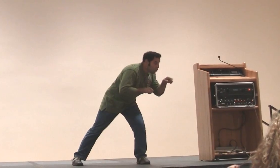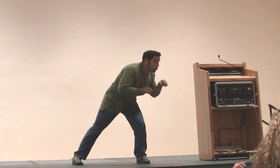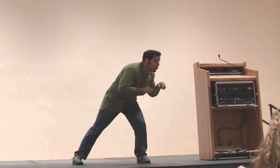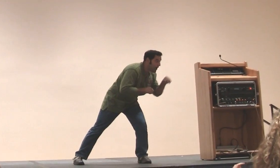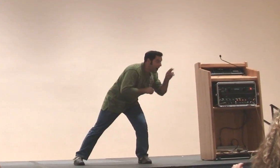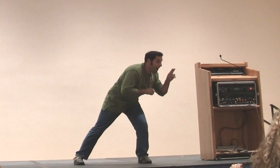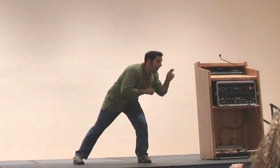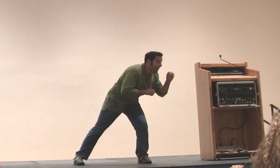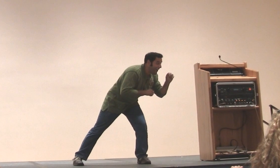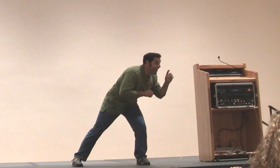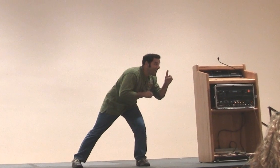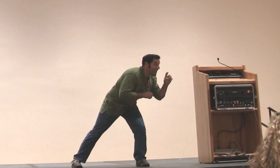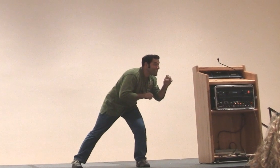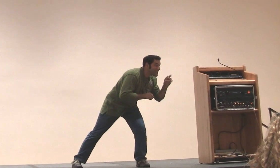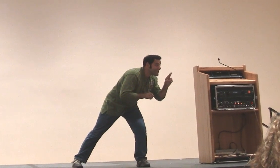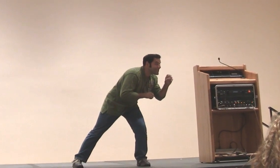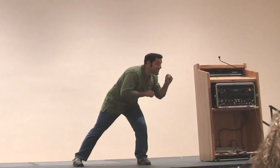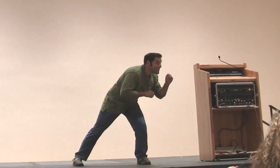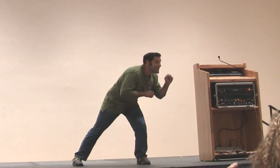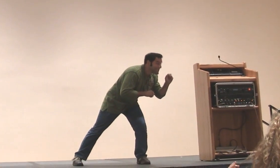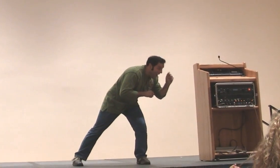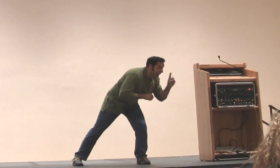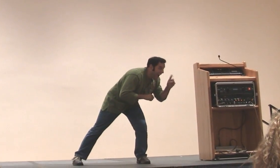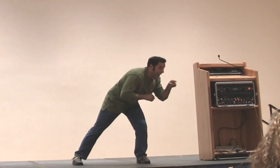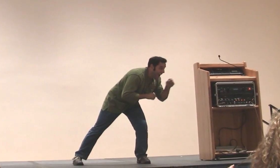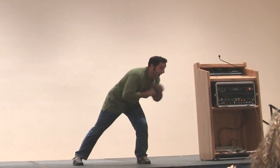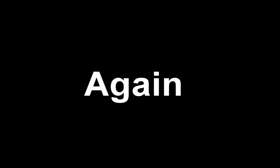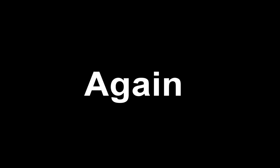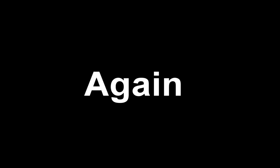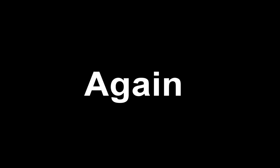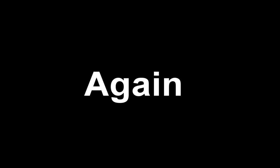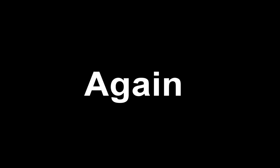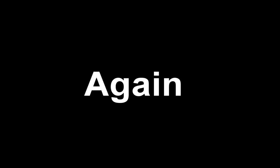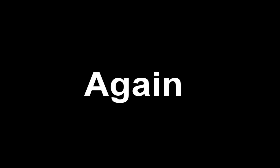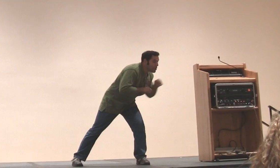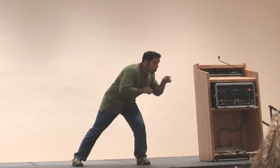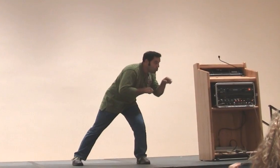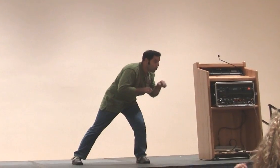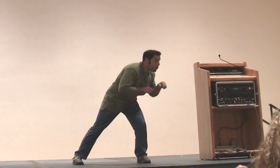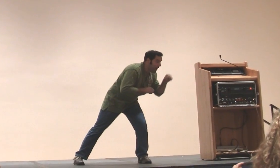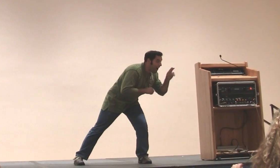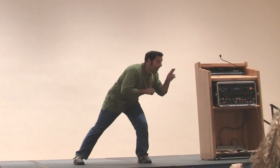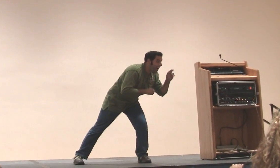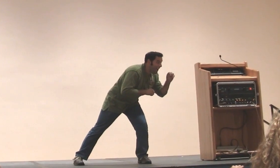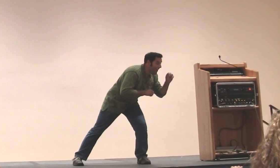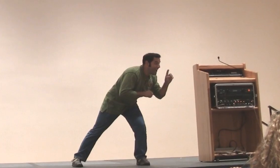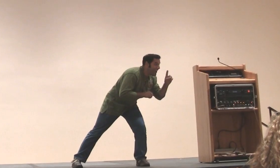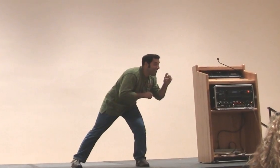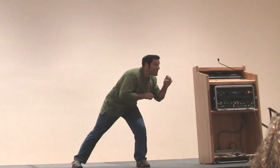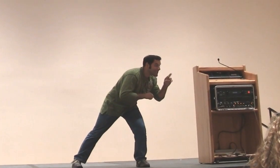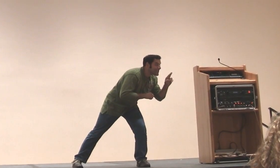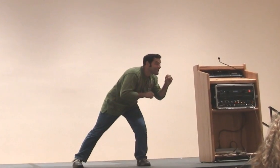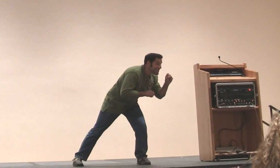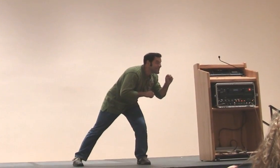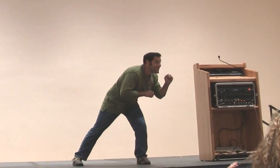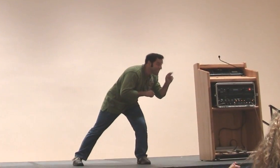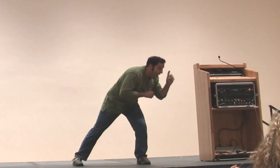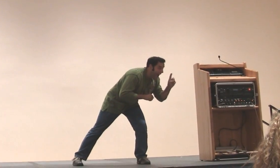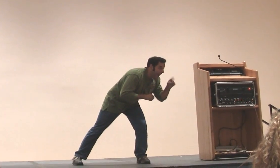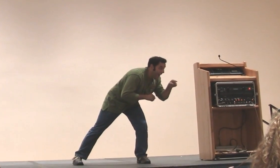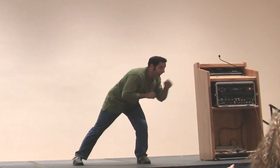YOU fs-UNDERSTAND YOU